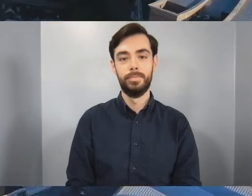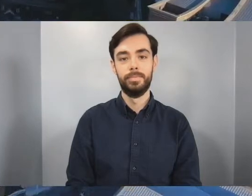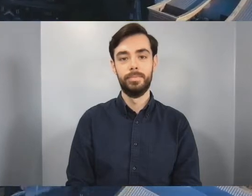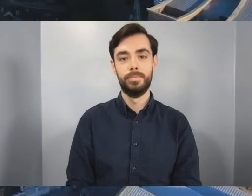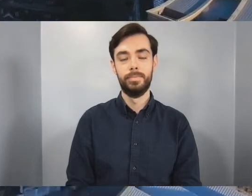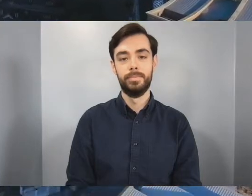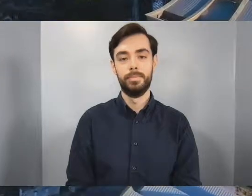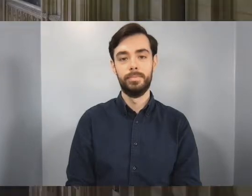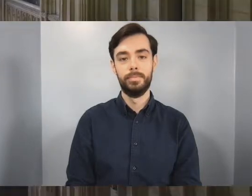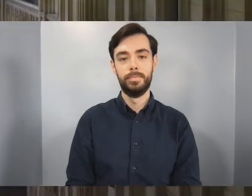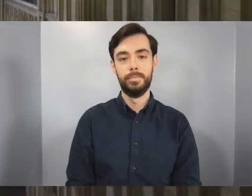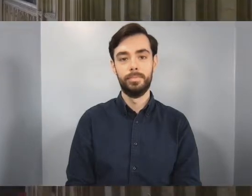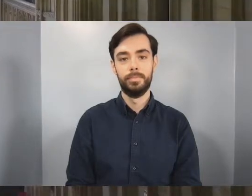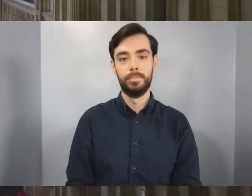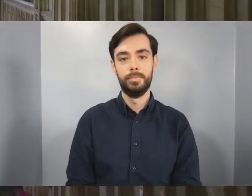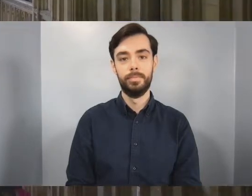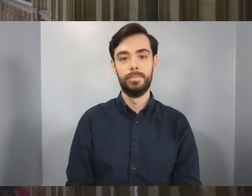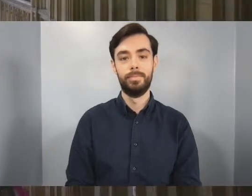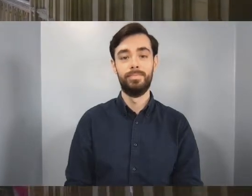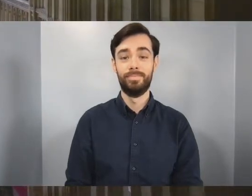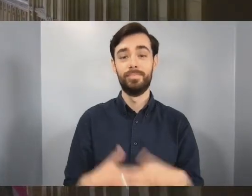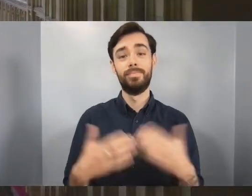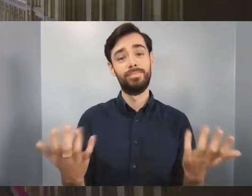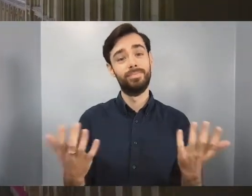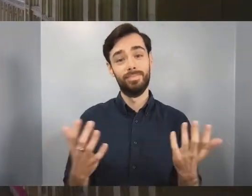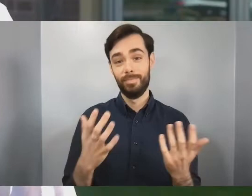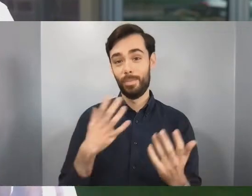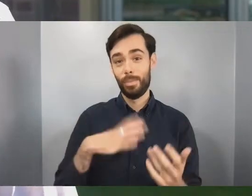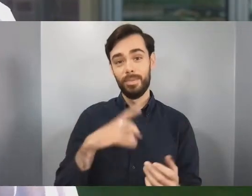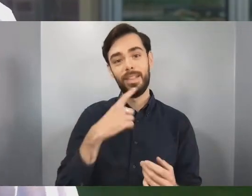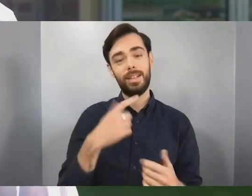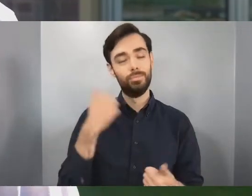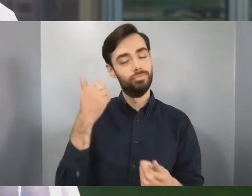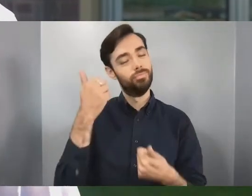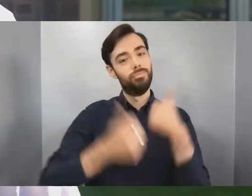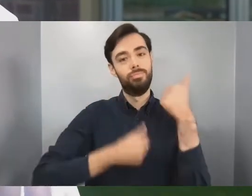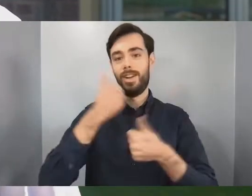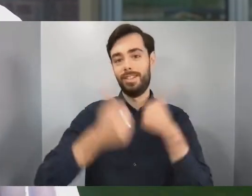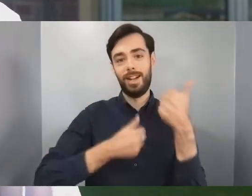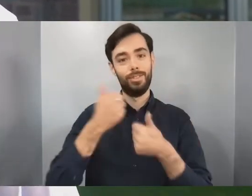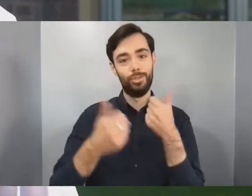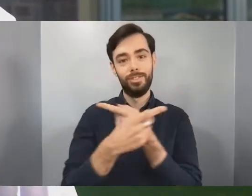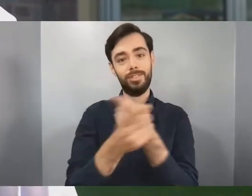Well congratulations to the Class of 2021. This has been a really difficult year for